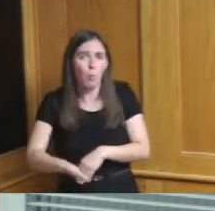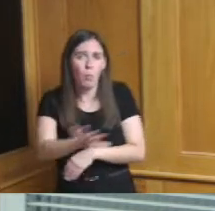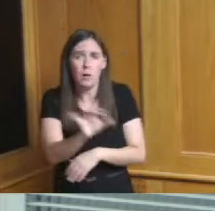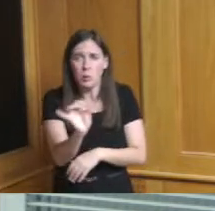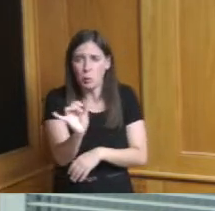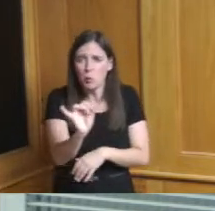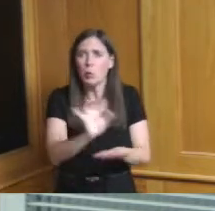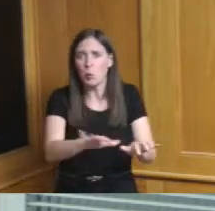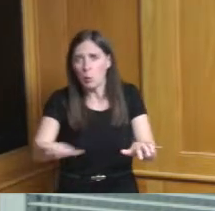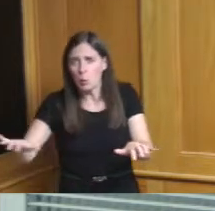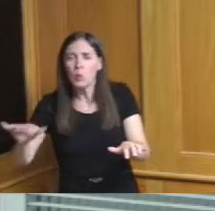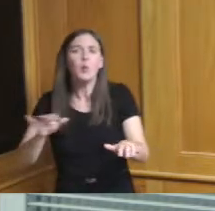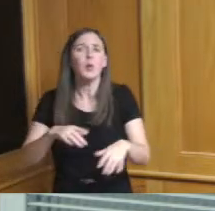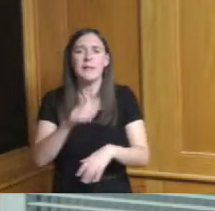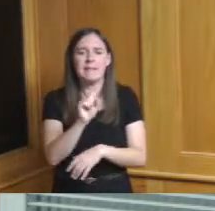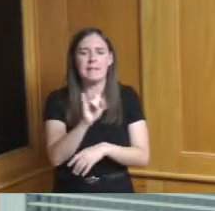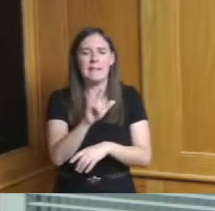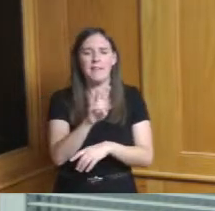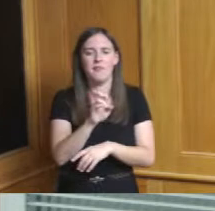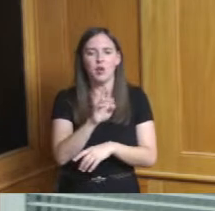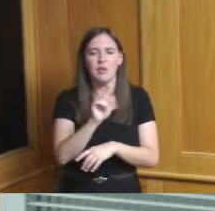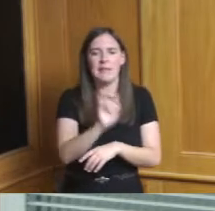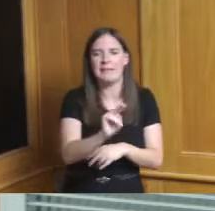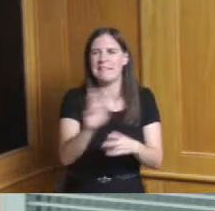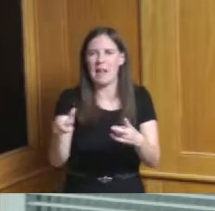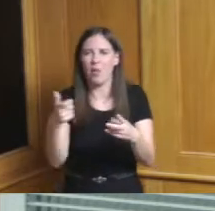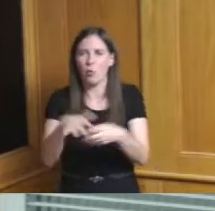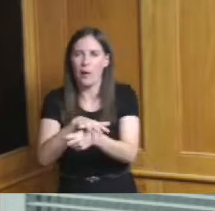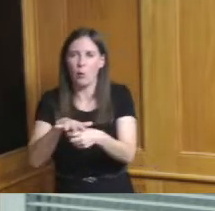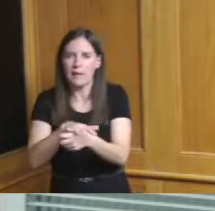Silverton some other places that's something for Forest Park because